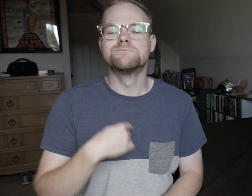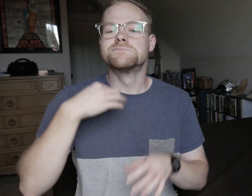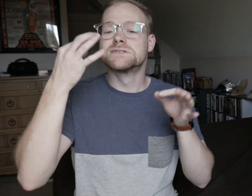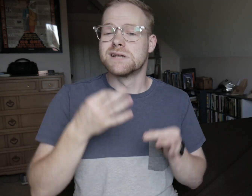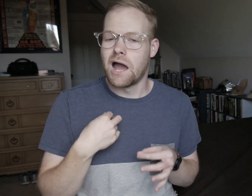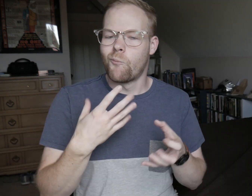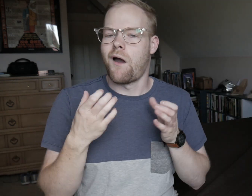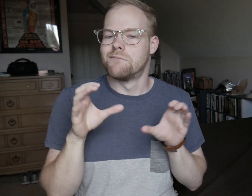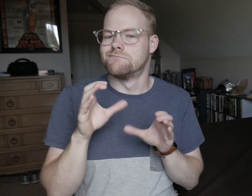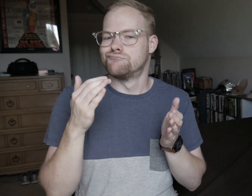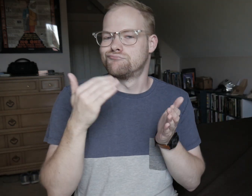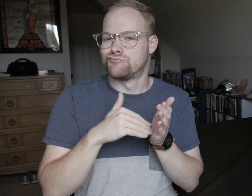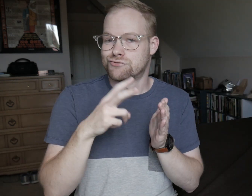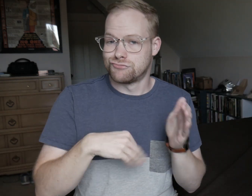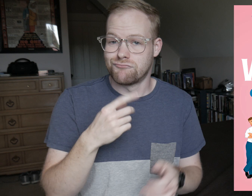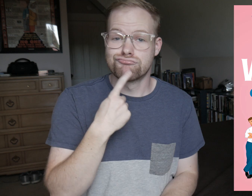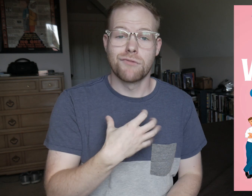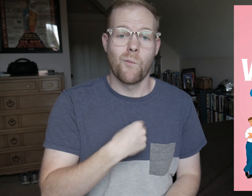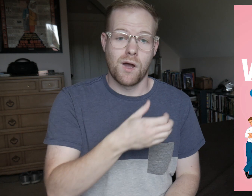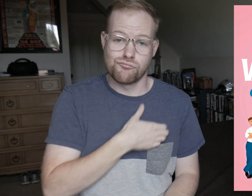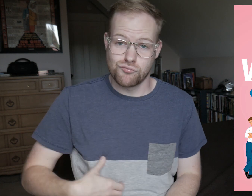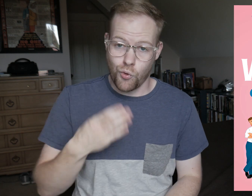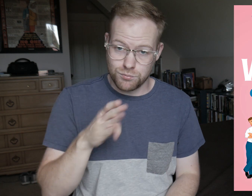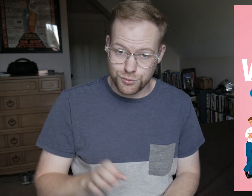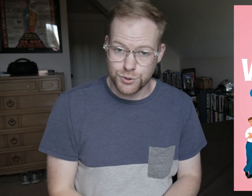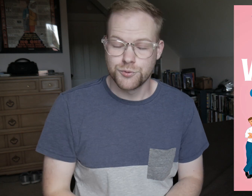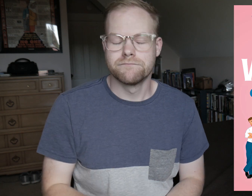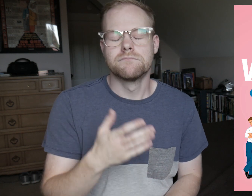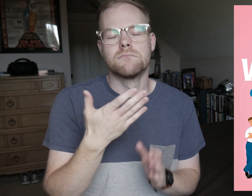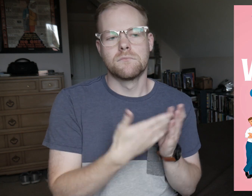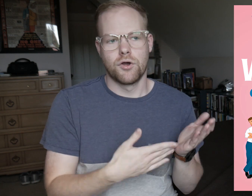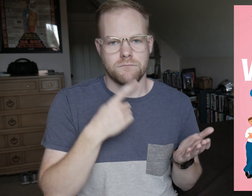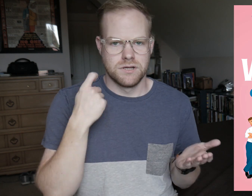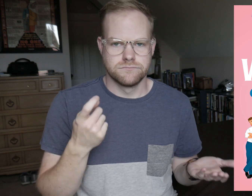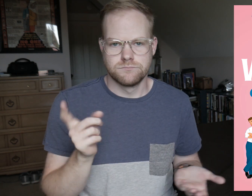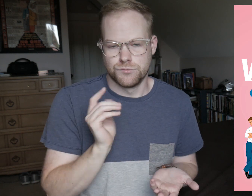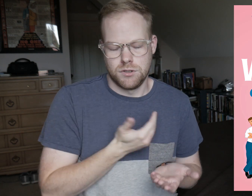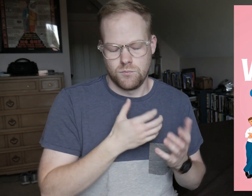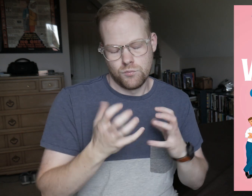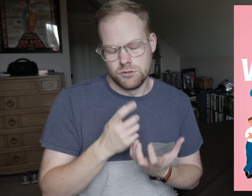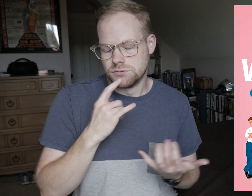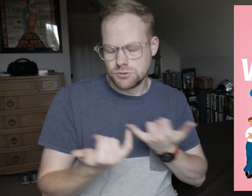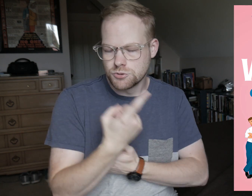I decided I wanted to do a re-read of Red, White, & Royal Blue, in part because of where our world is today.